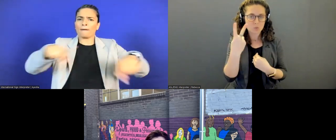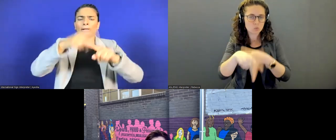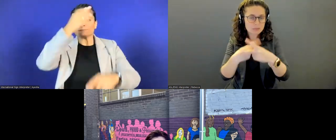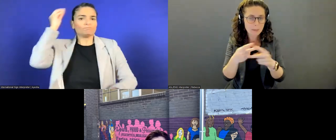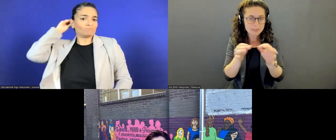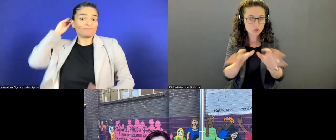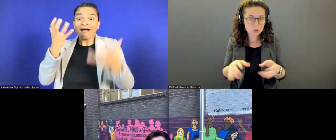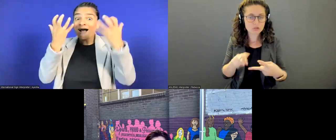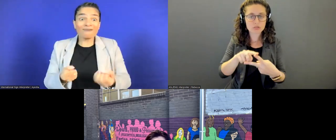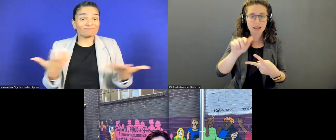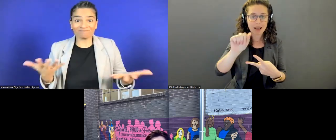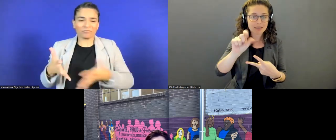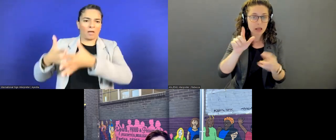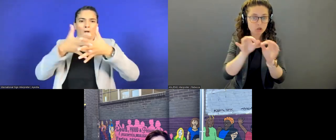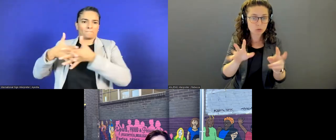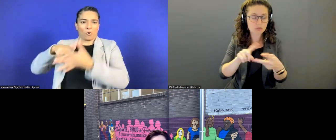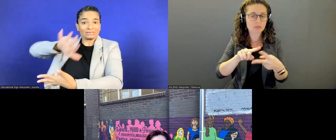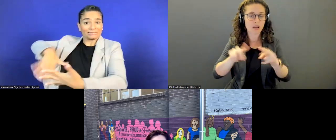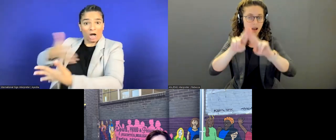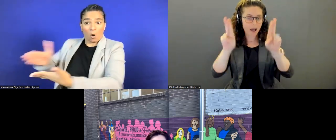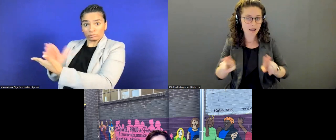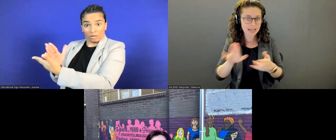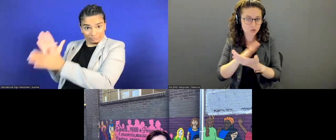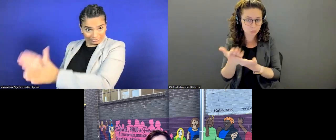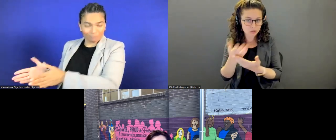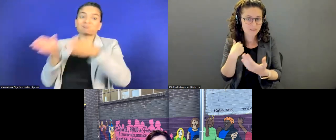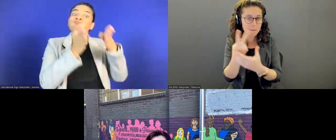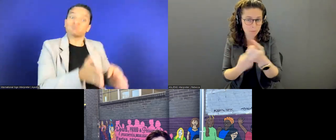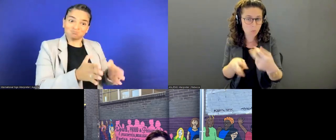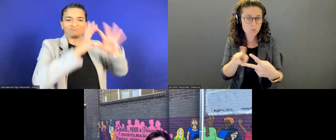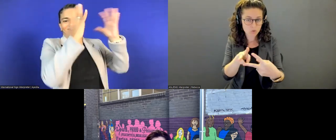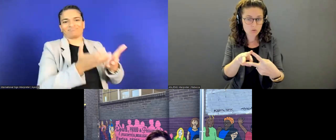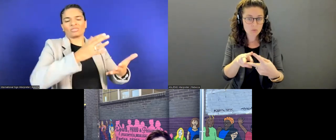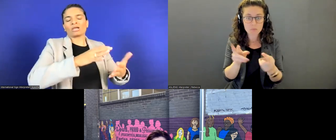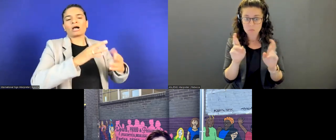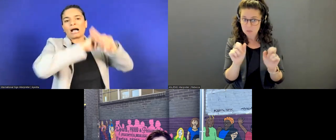Sign Interpreters, and those should be appearing on your screen at all times.